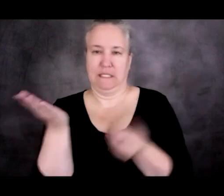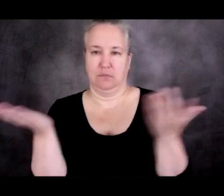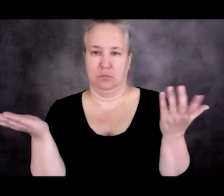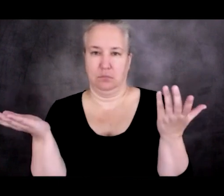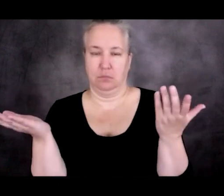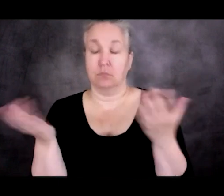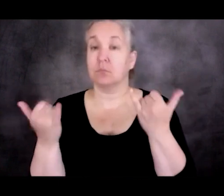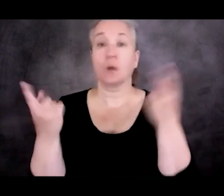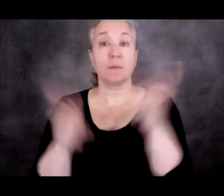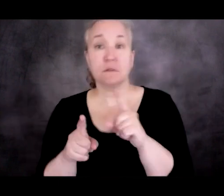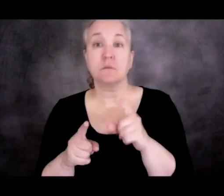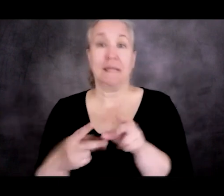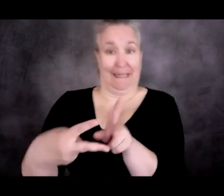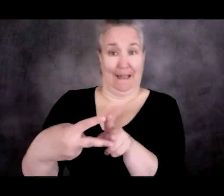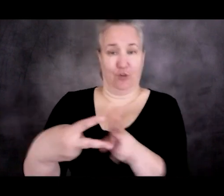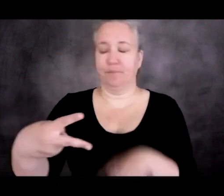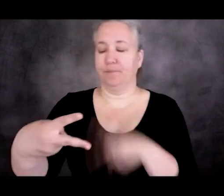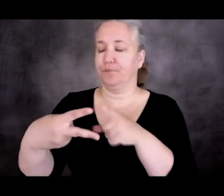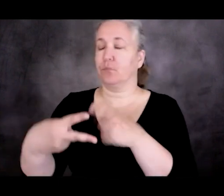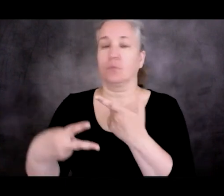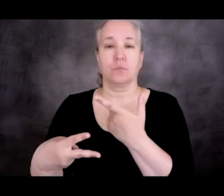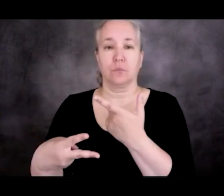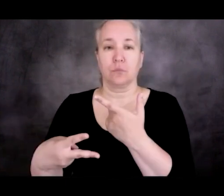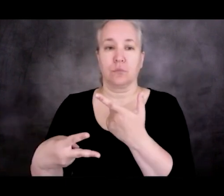are either deported immediately, made